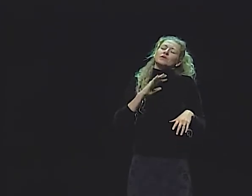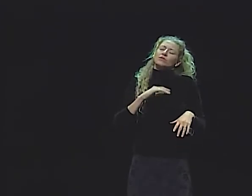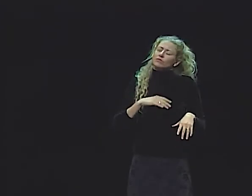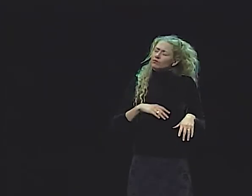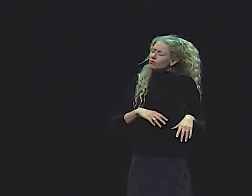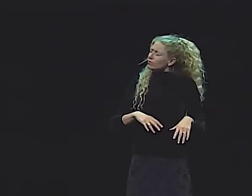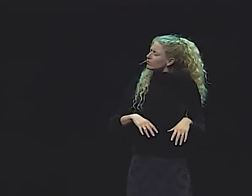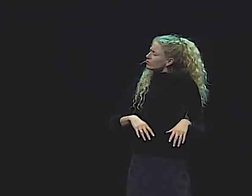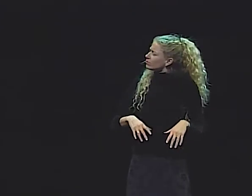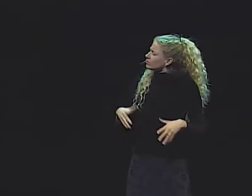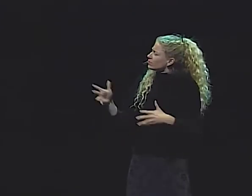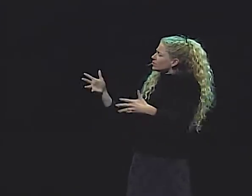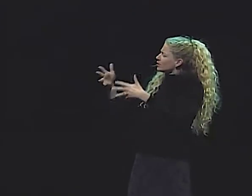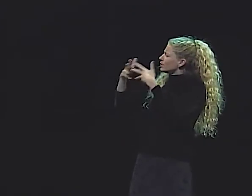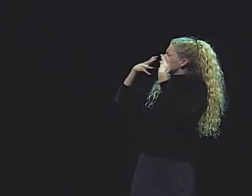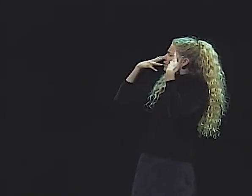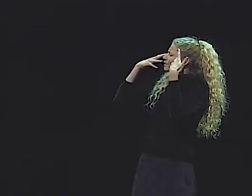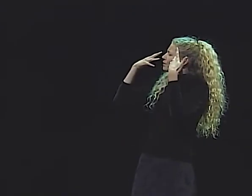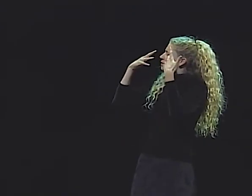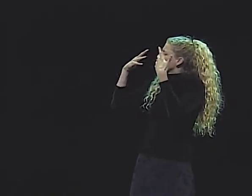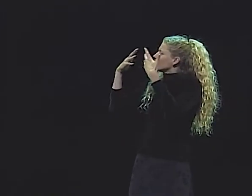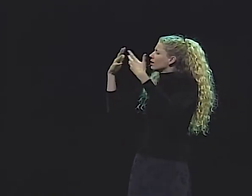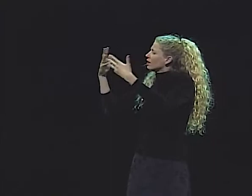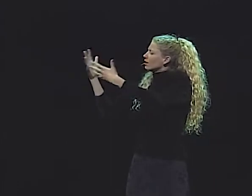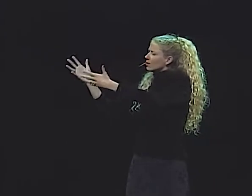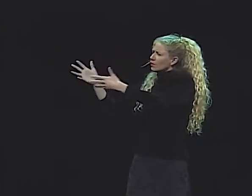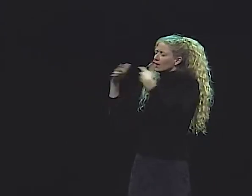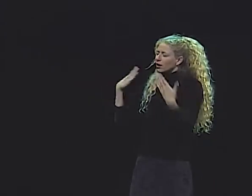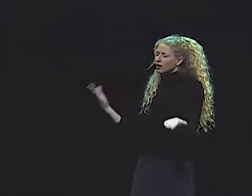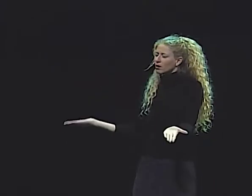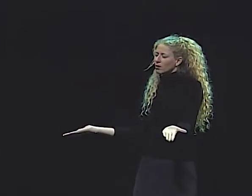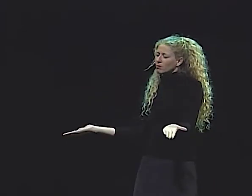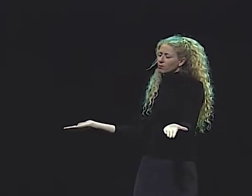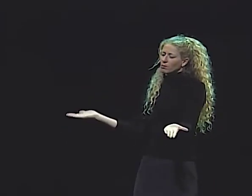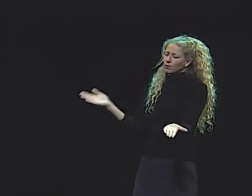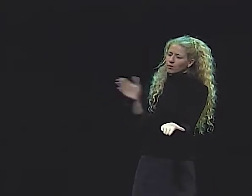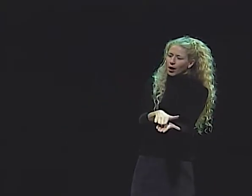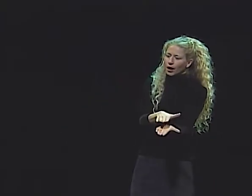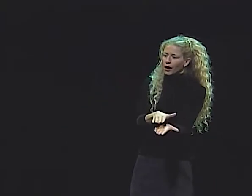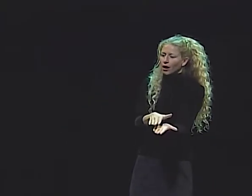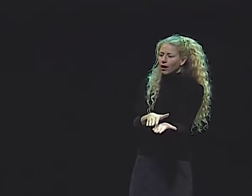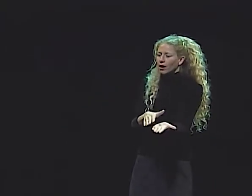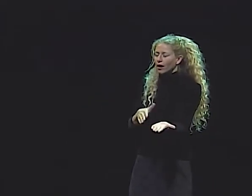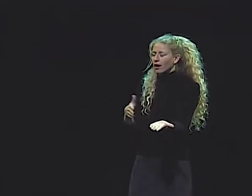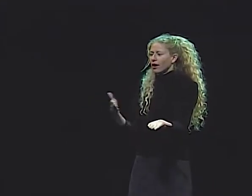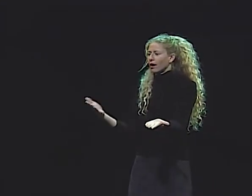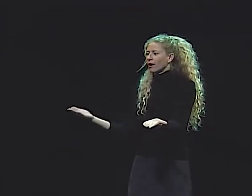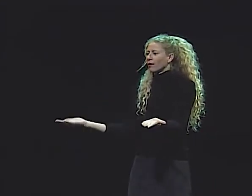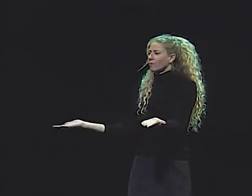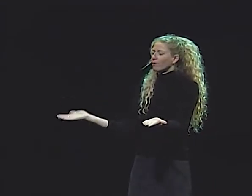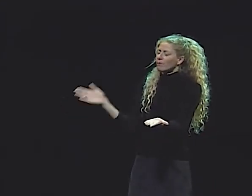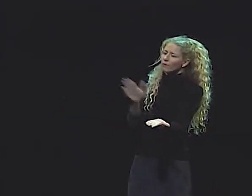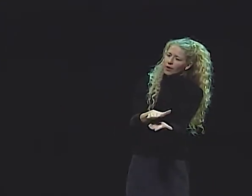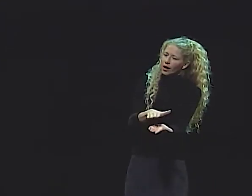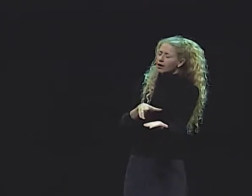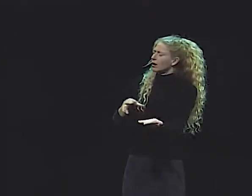AS HE RESTED, AND THAT BREEZE BECAME A LITTLE MORE INSISTENT, KEPT BLOWING AND BLOWING,